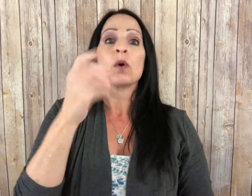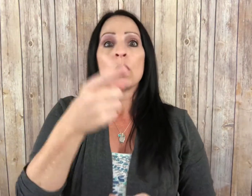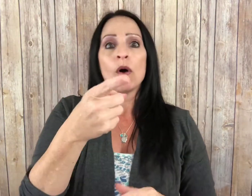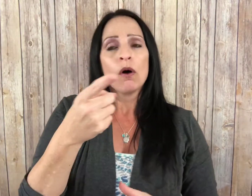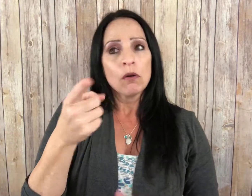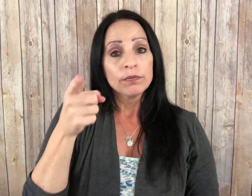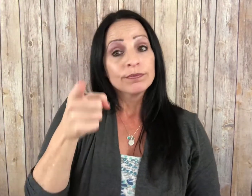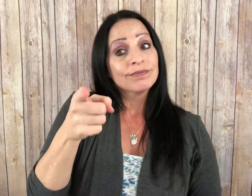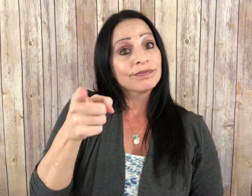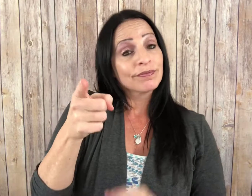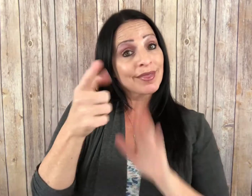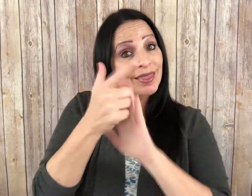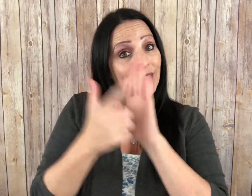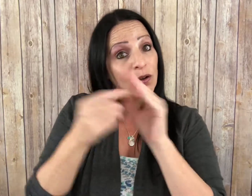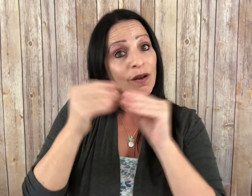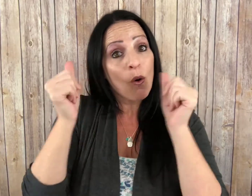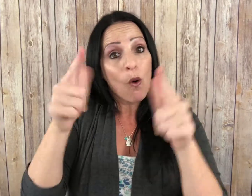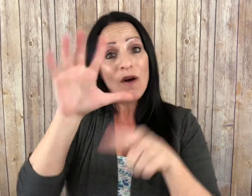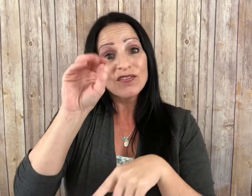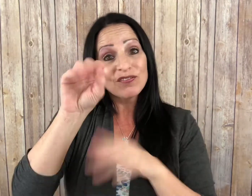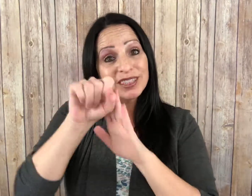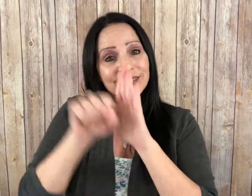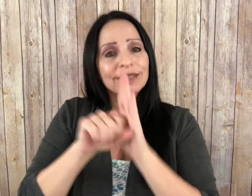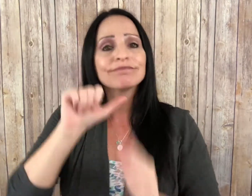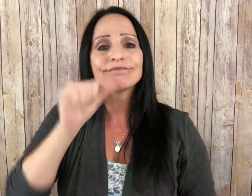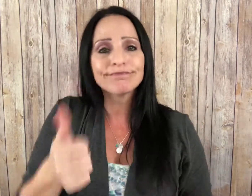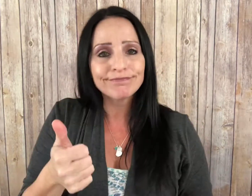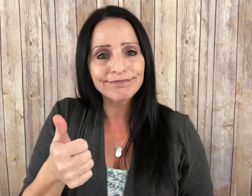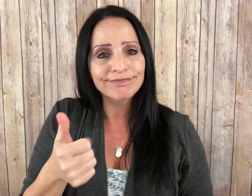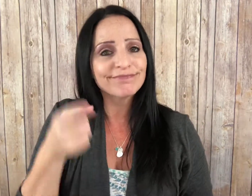So, it's important to note that THC oil is NOT legal in all states.